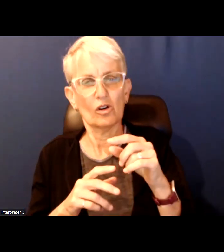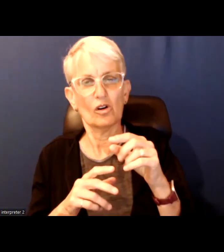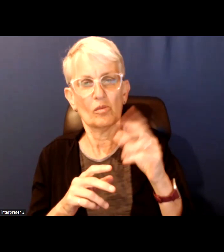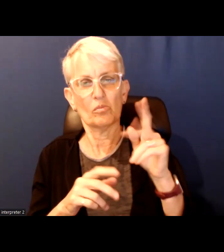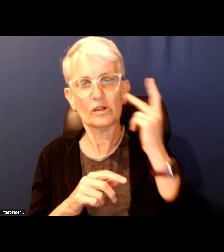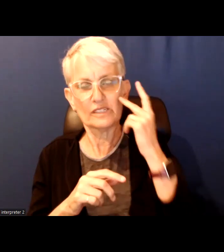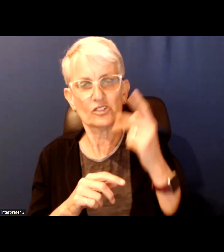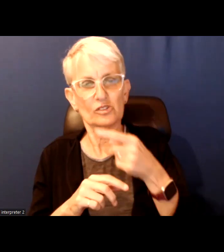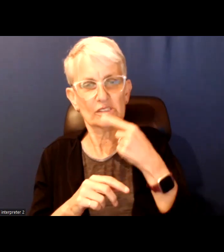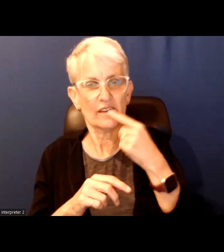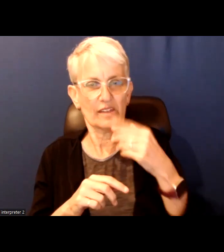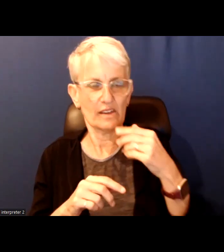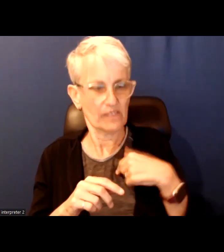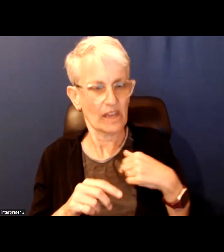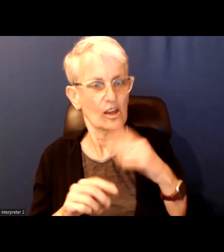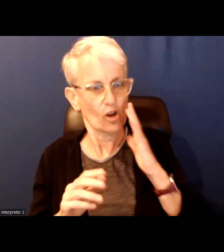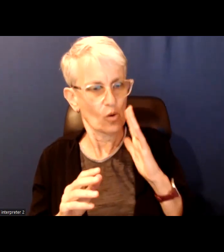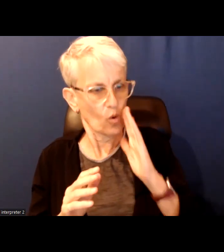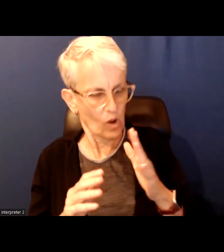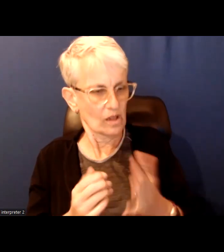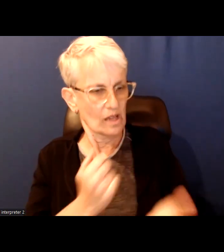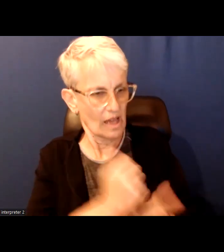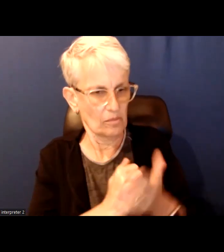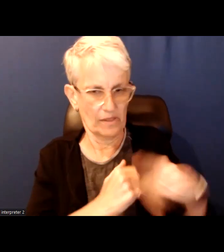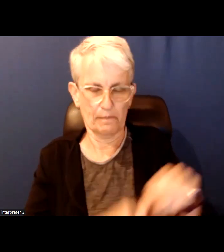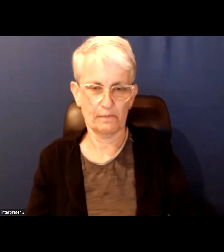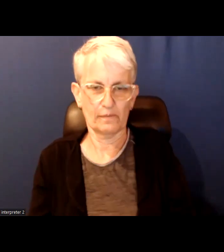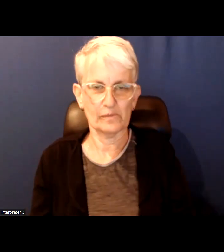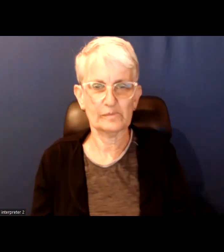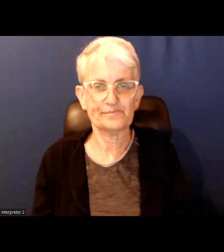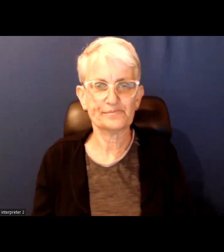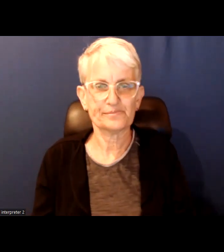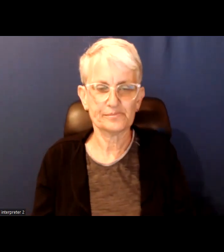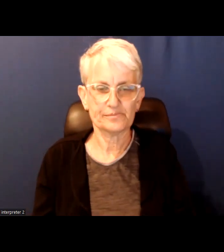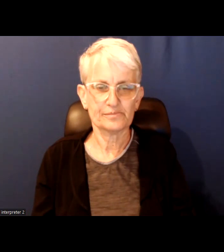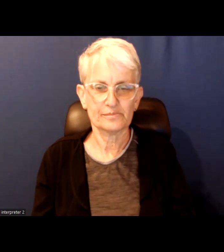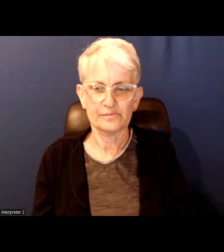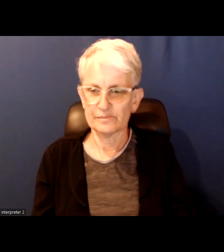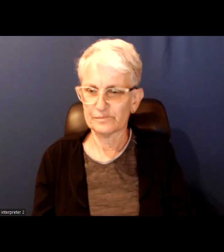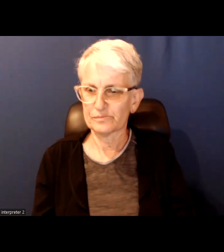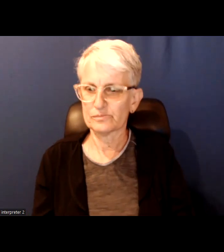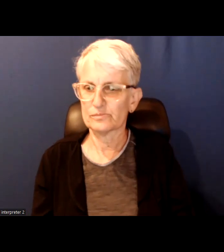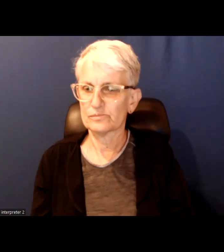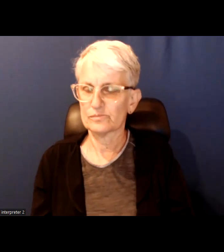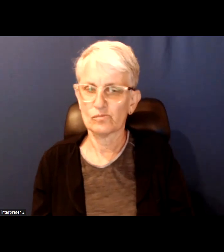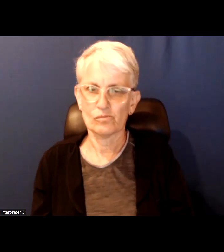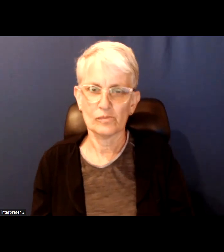to have their best interests at heart. People vote with their heart.